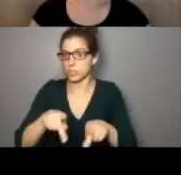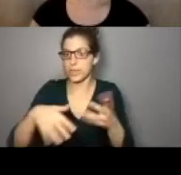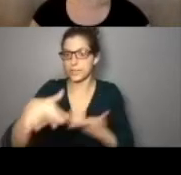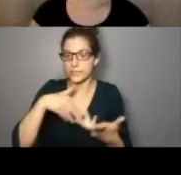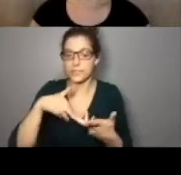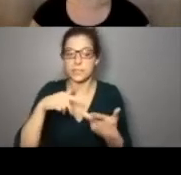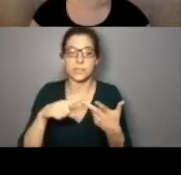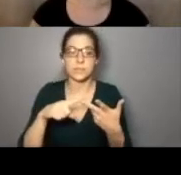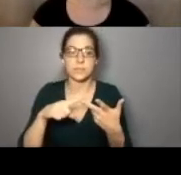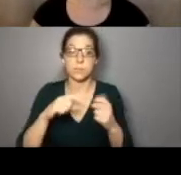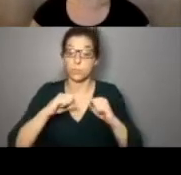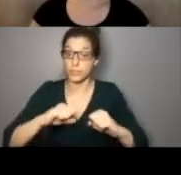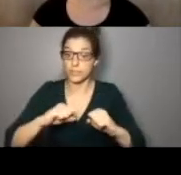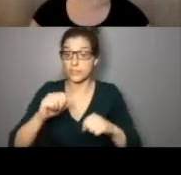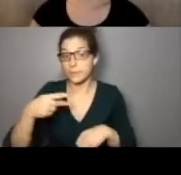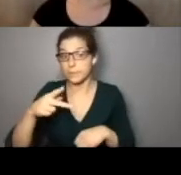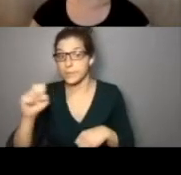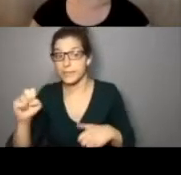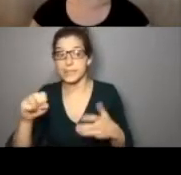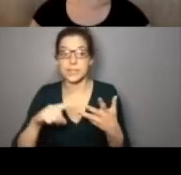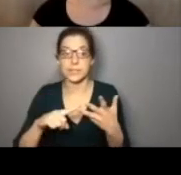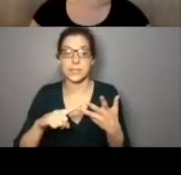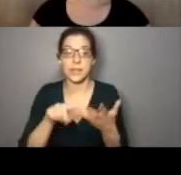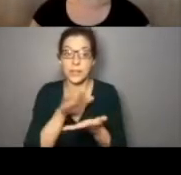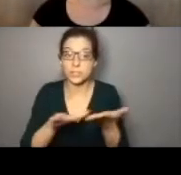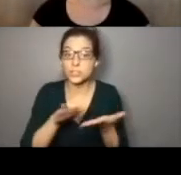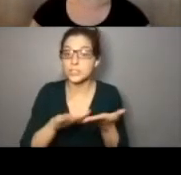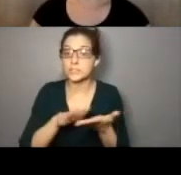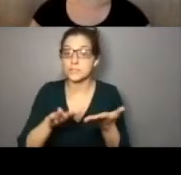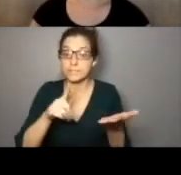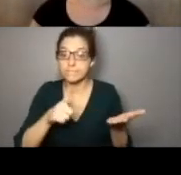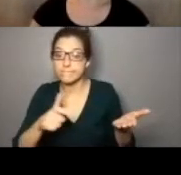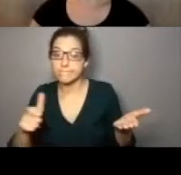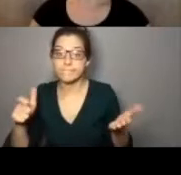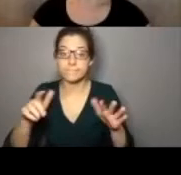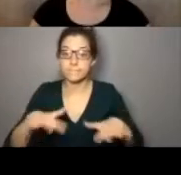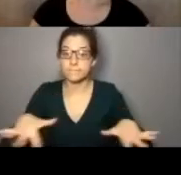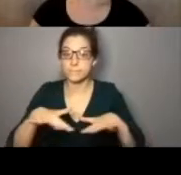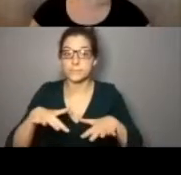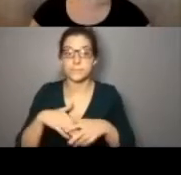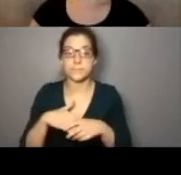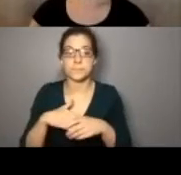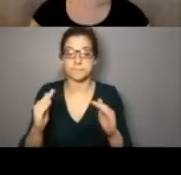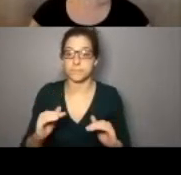, protective equipment, hygiene , cleaning, and disinfection